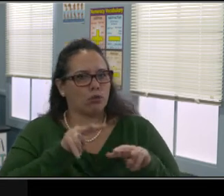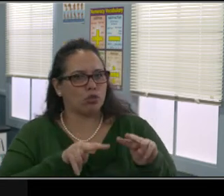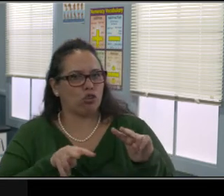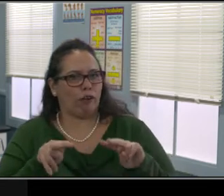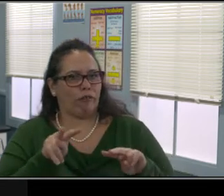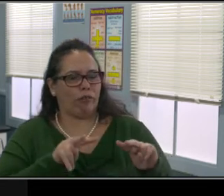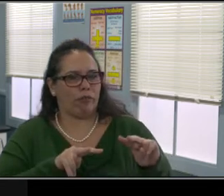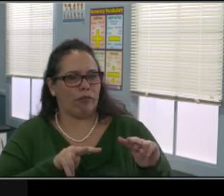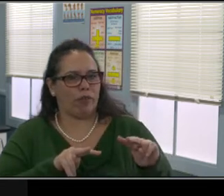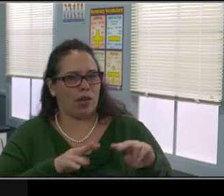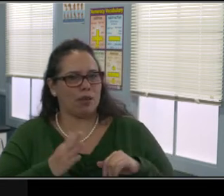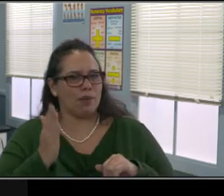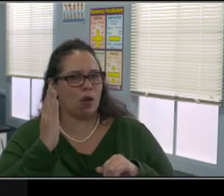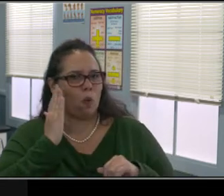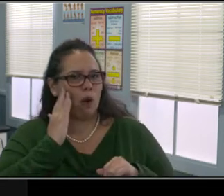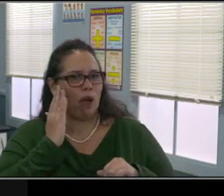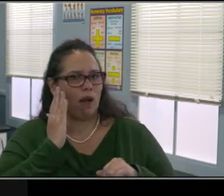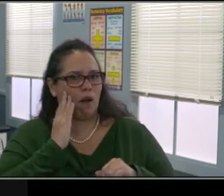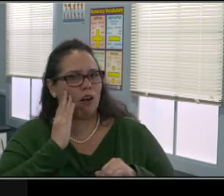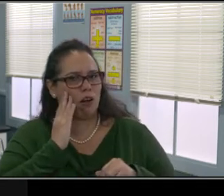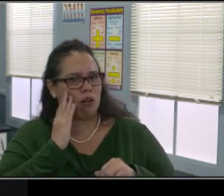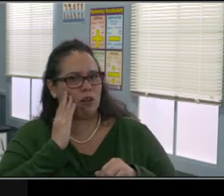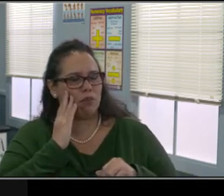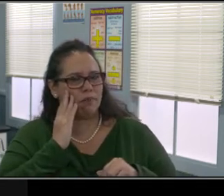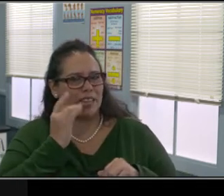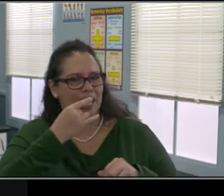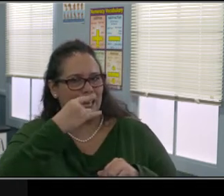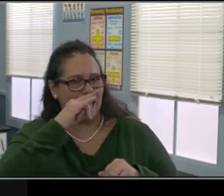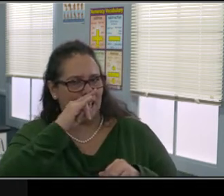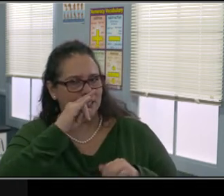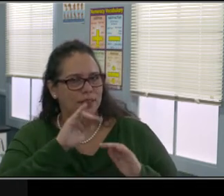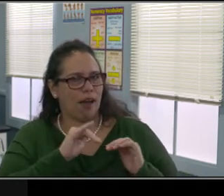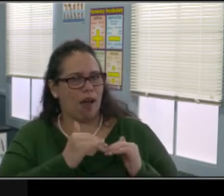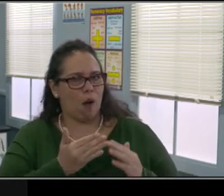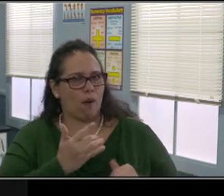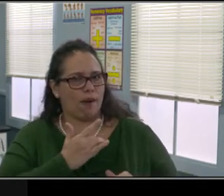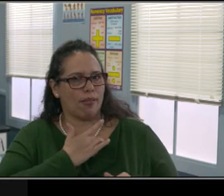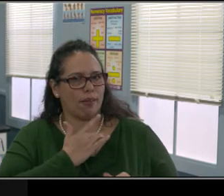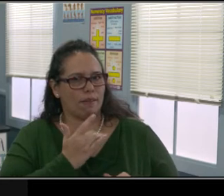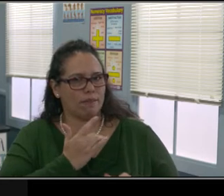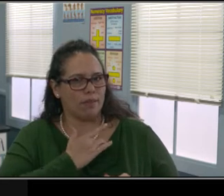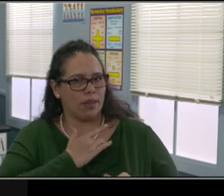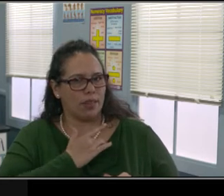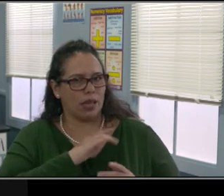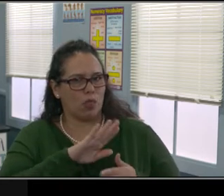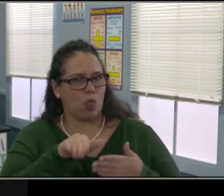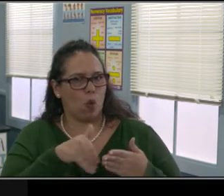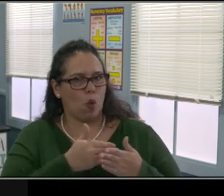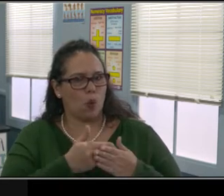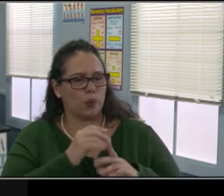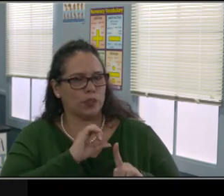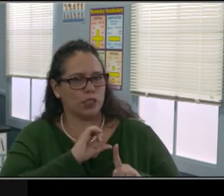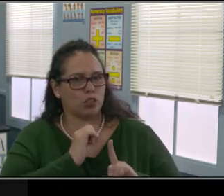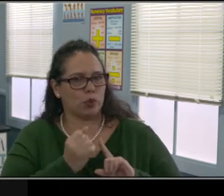They can't see as a friends as much, okay? They can't be the structure that they get